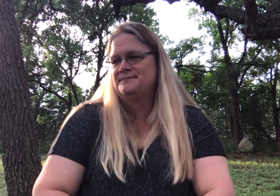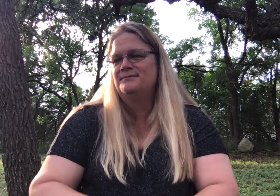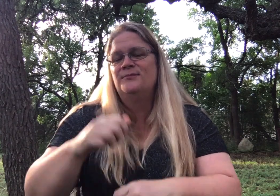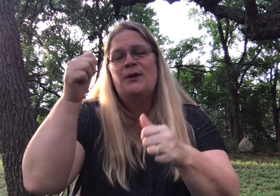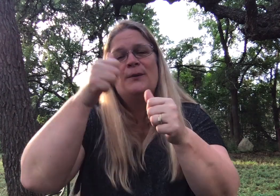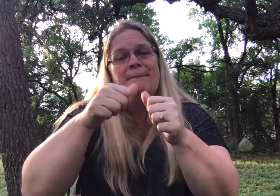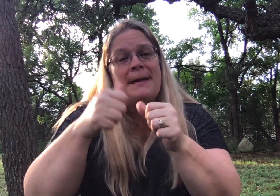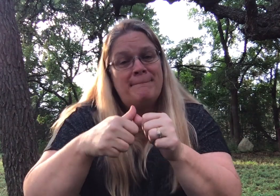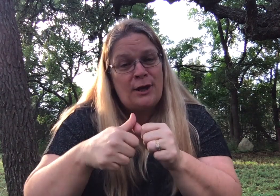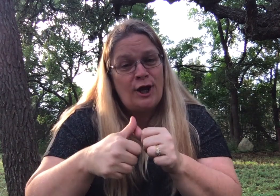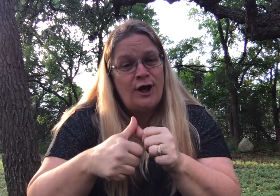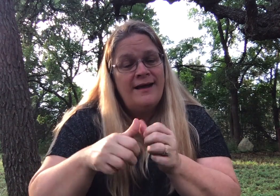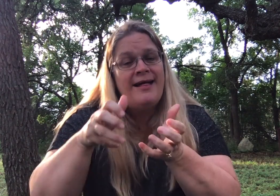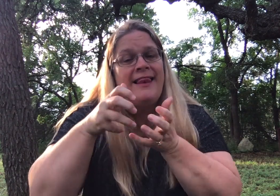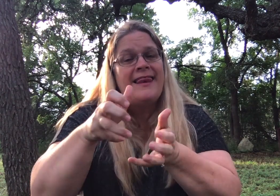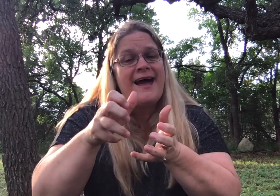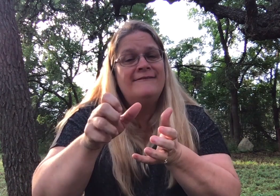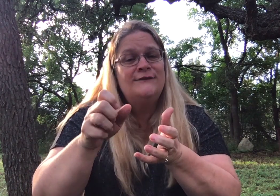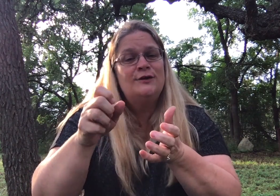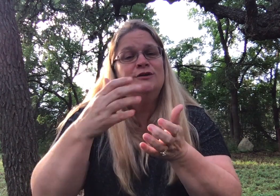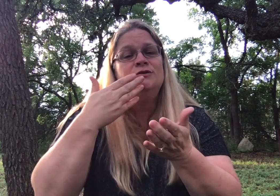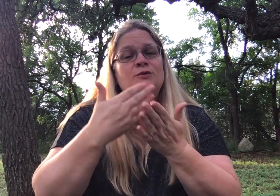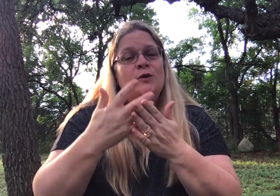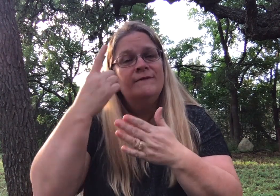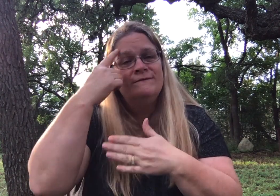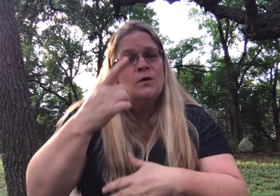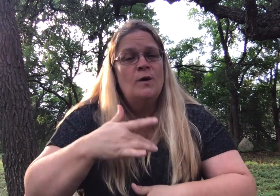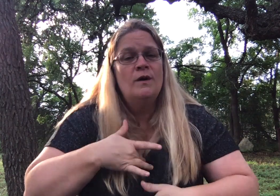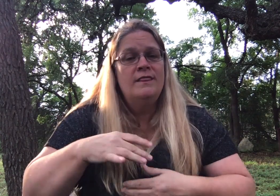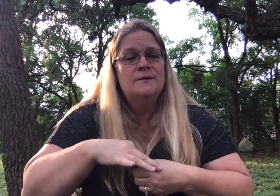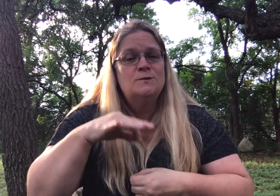Remember, laughter is good for the soul.